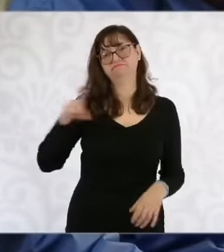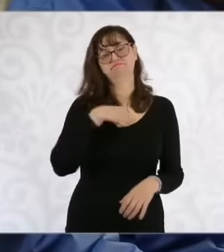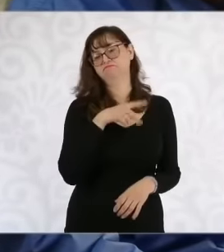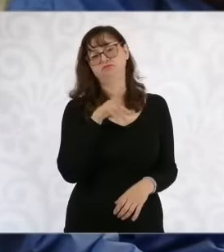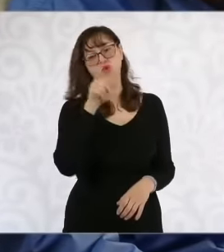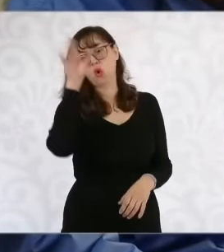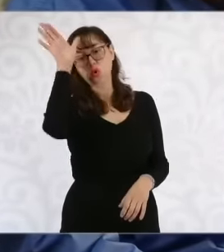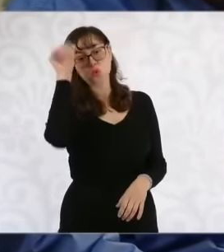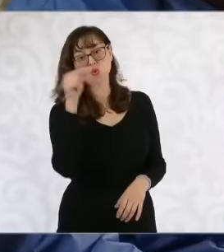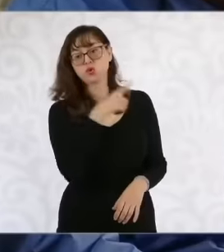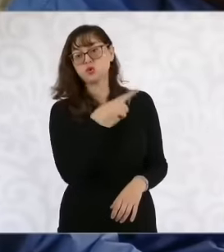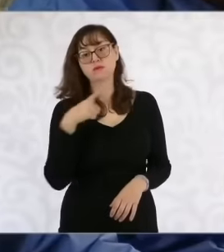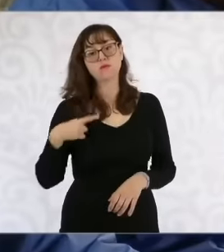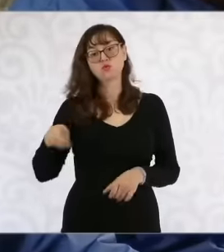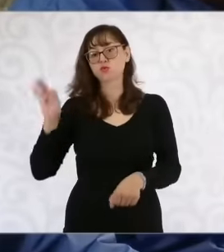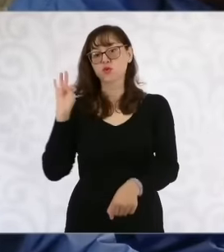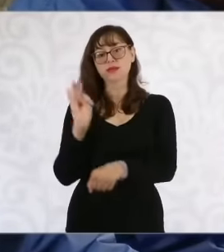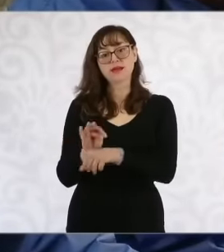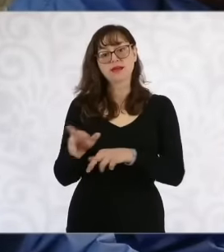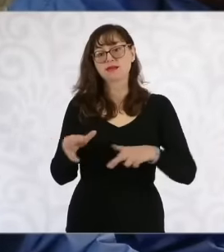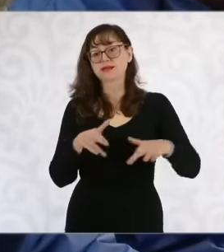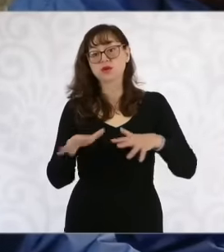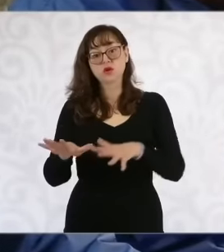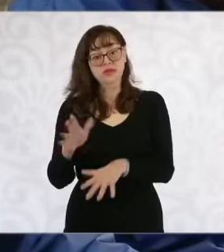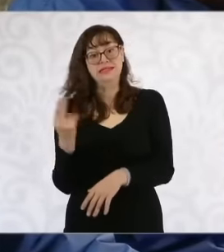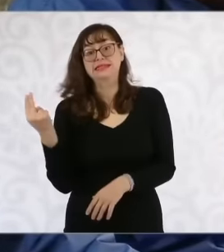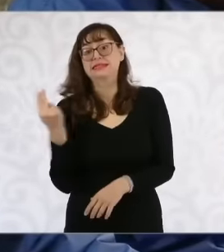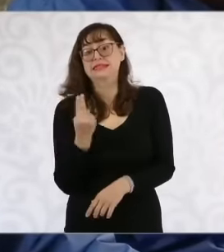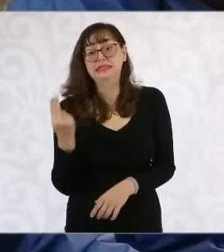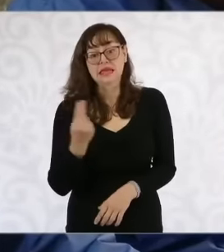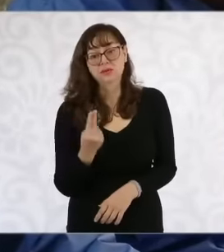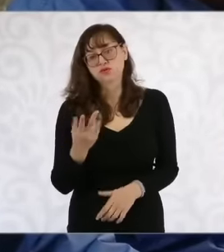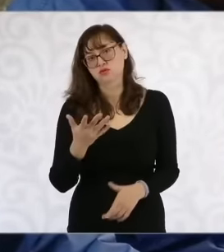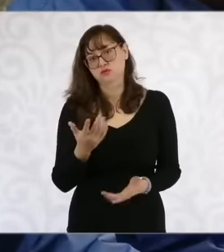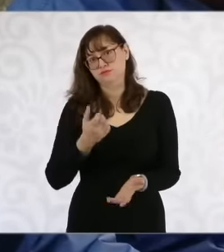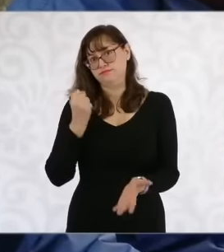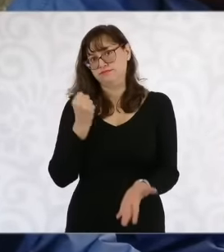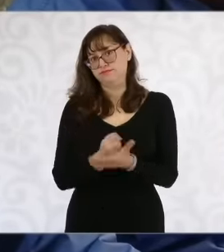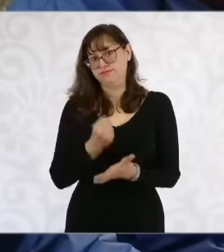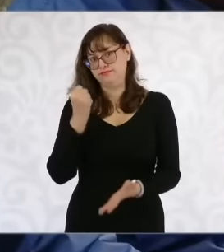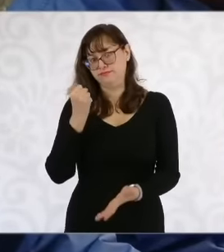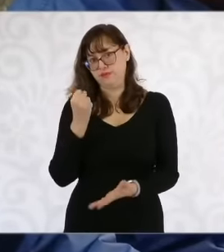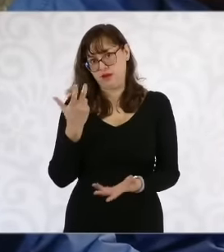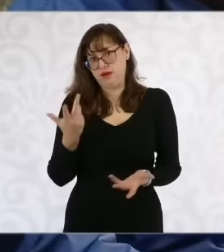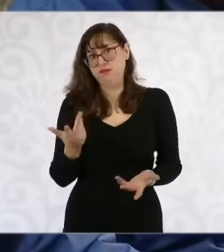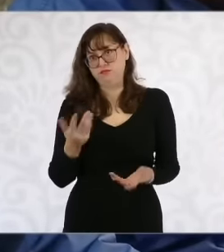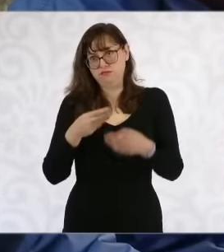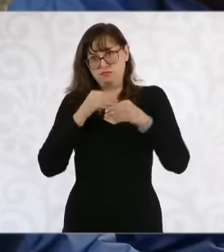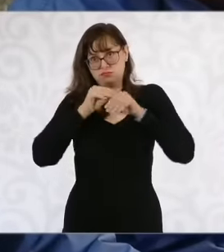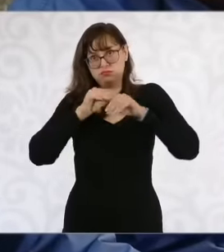a declaration to be made, just like that work, many others did the Semarnat. Hey,